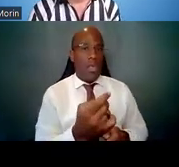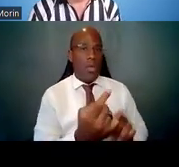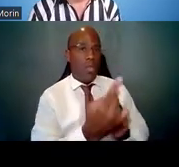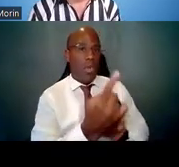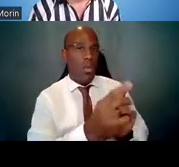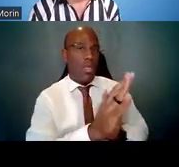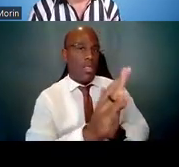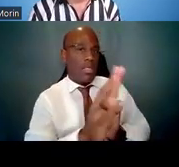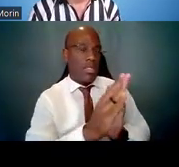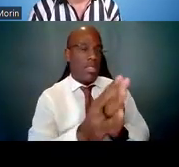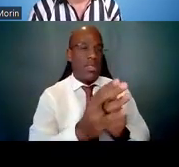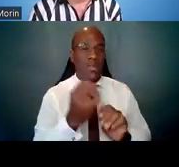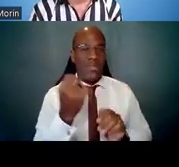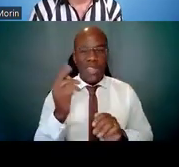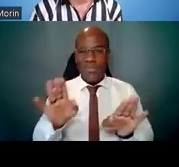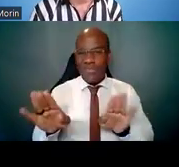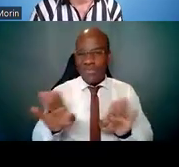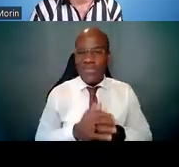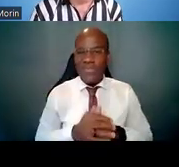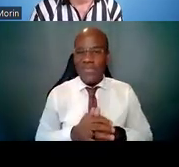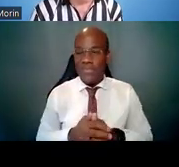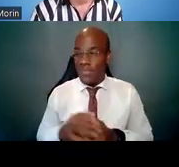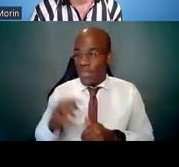I don't see results. Rosalina Bray: Let's see the poll results.